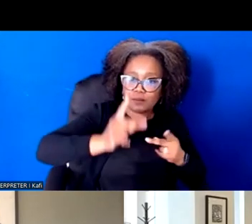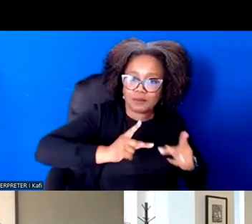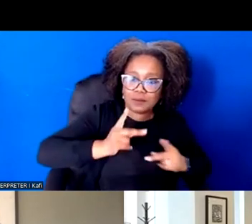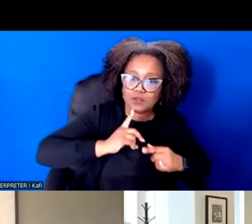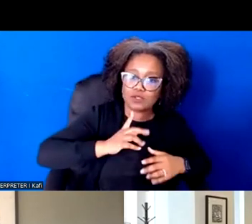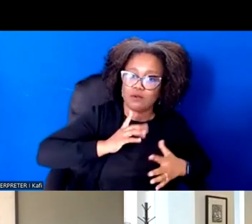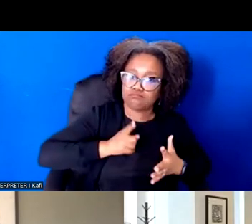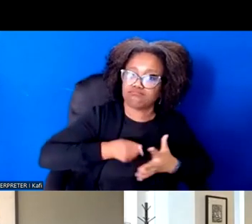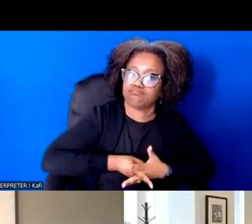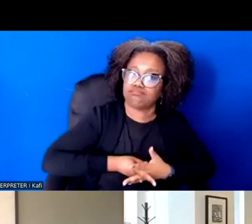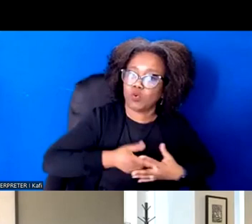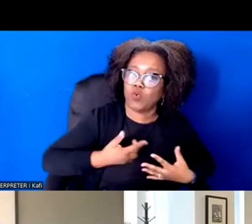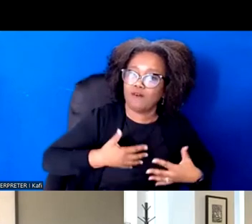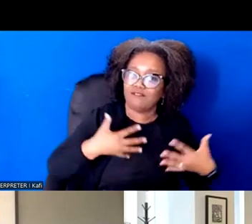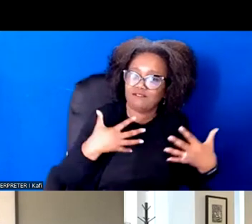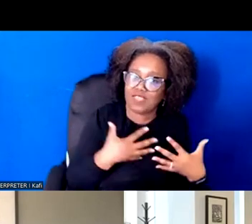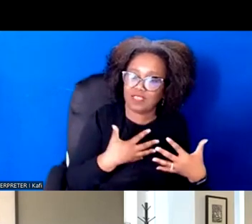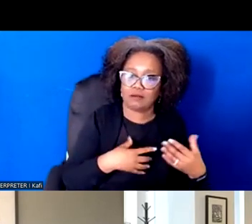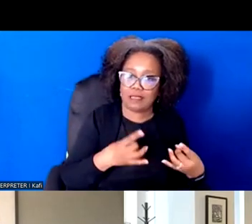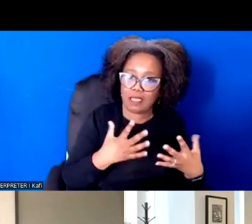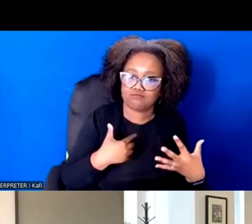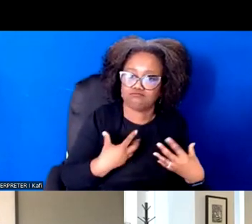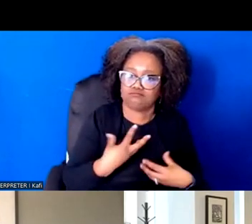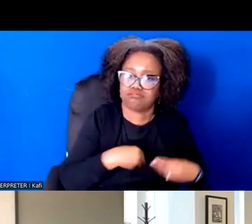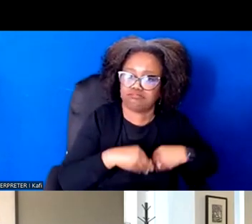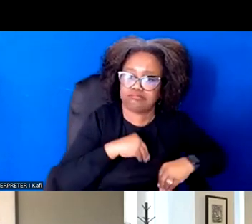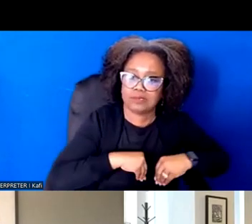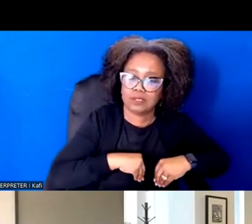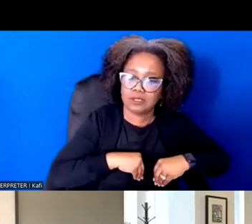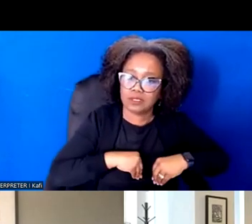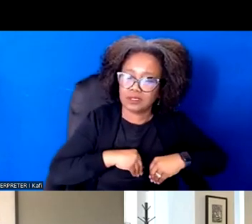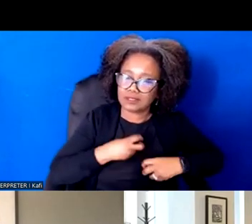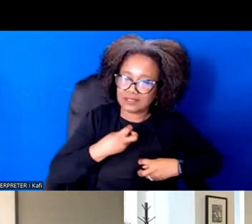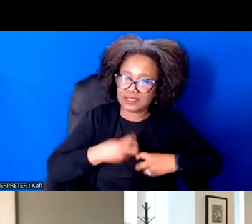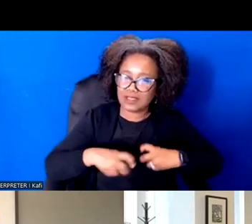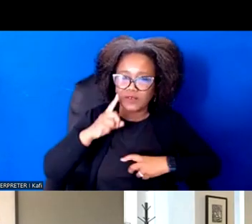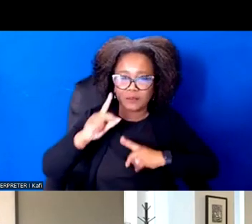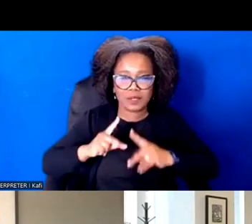Building like solidarity takes longer to build, mobilizing people around, you know, belonging.